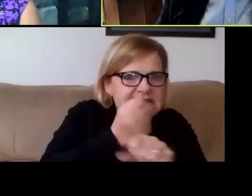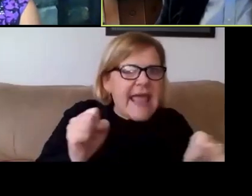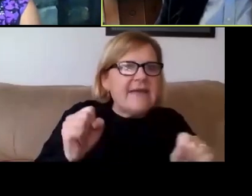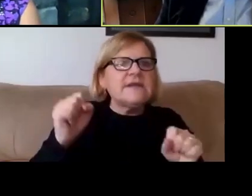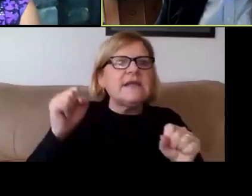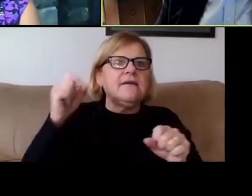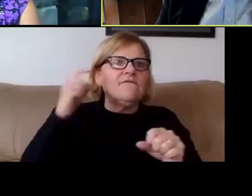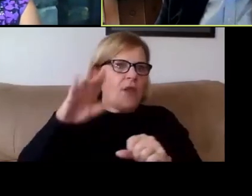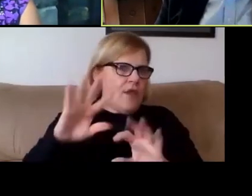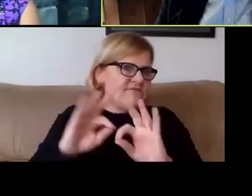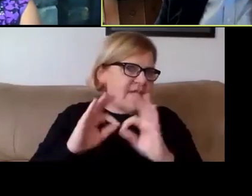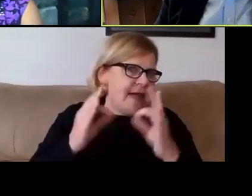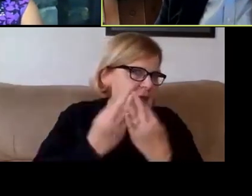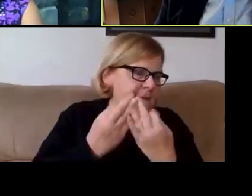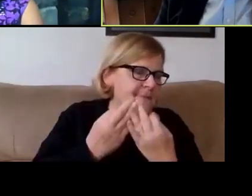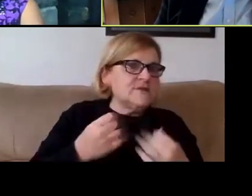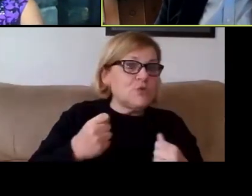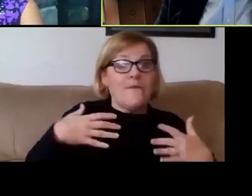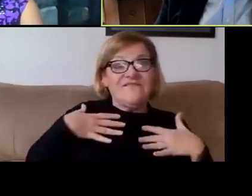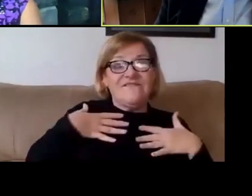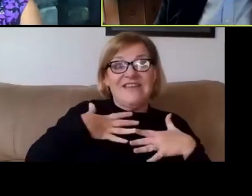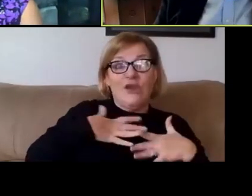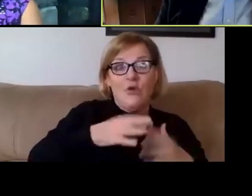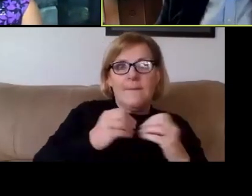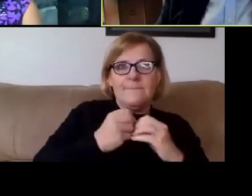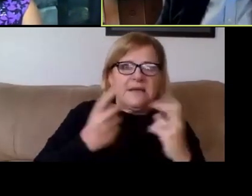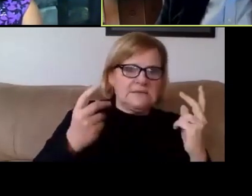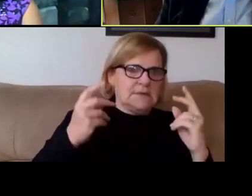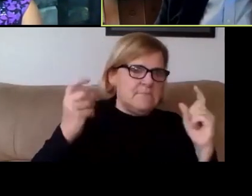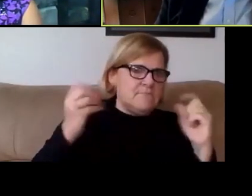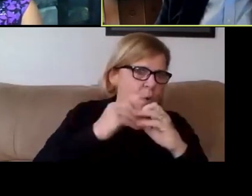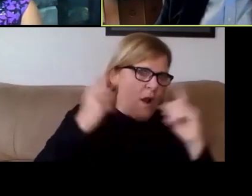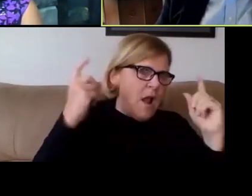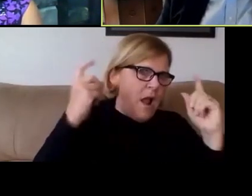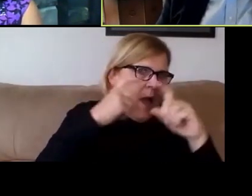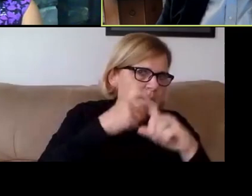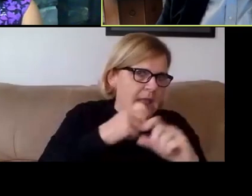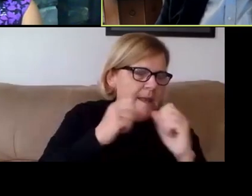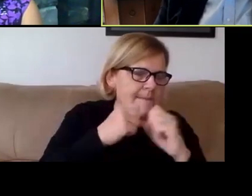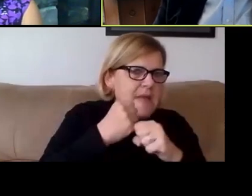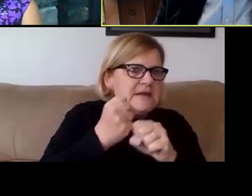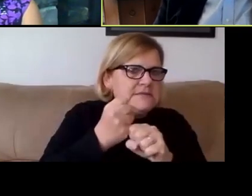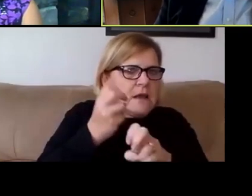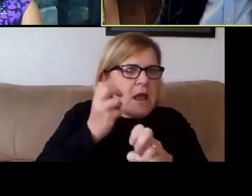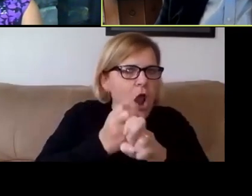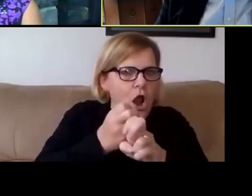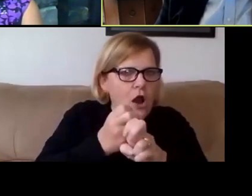So fear complicates decision-making. It makes it hard to come up with a set of decisions